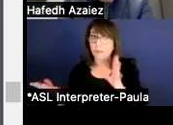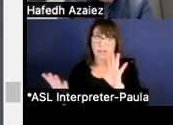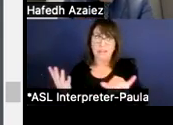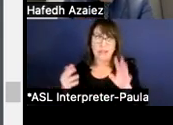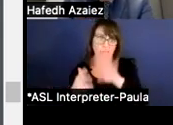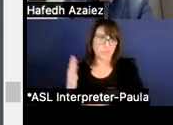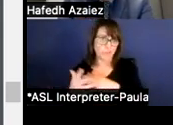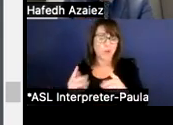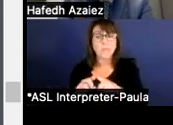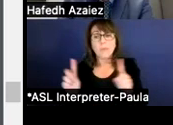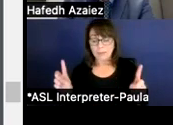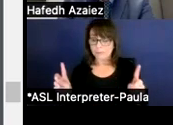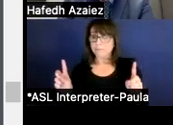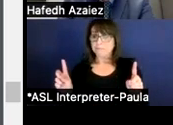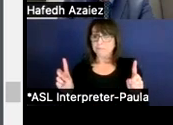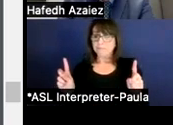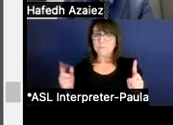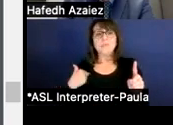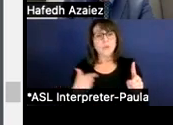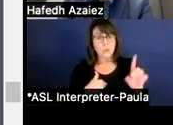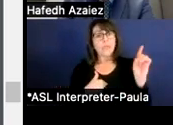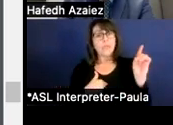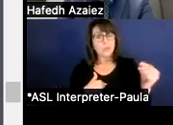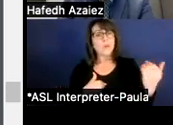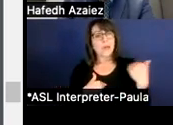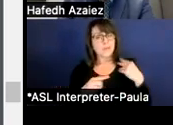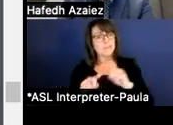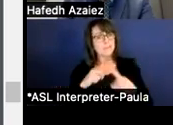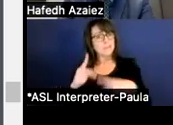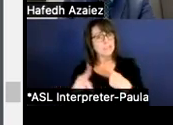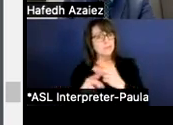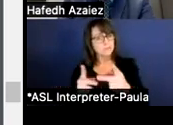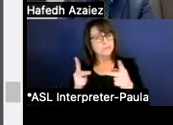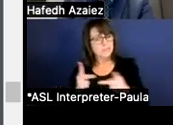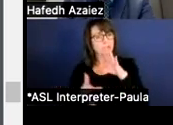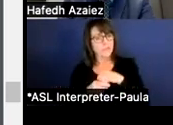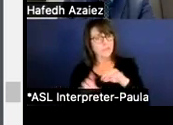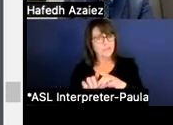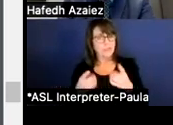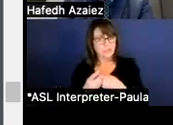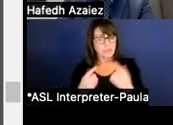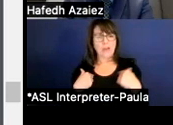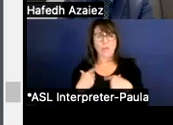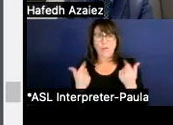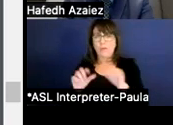But needless to say, we have a lot of different types of position in our district. And we try to categorize those along the lines